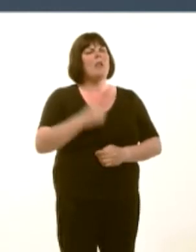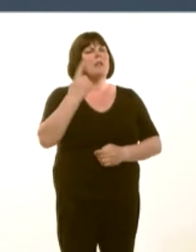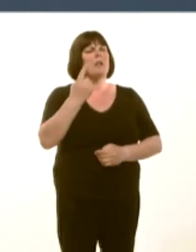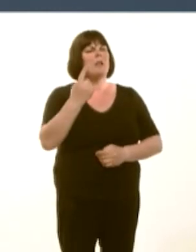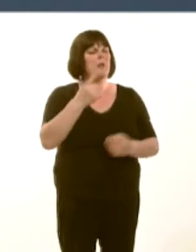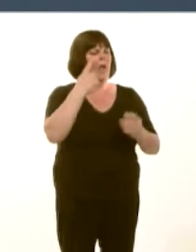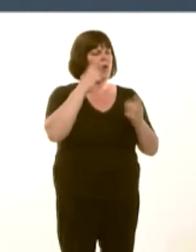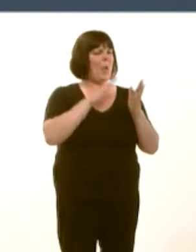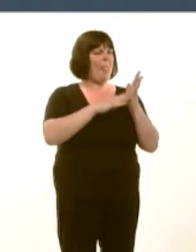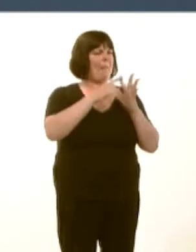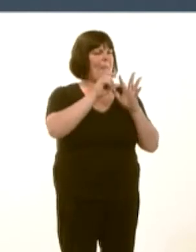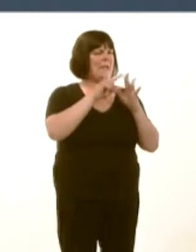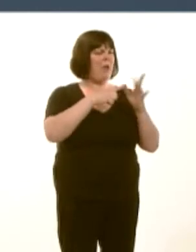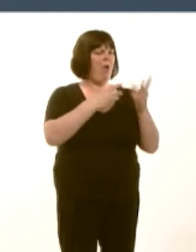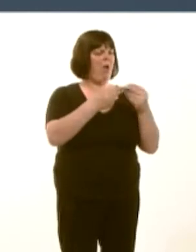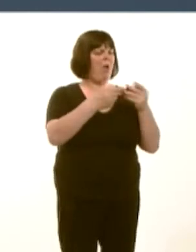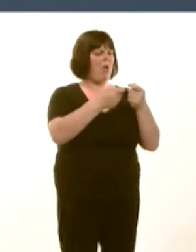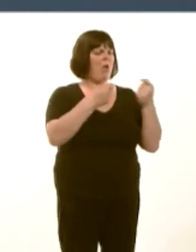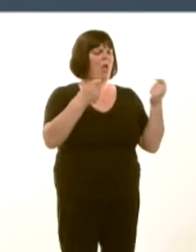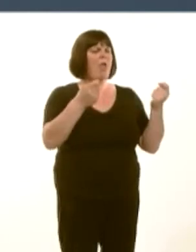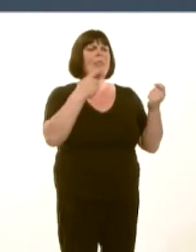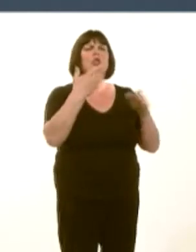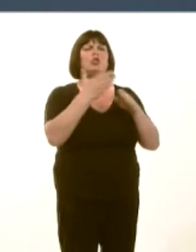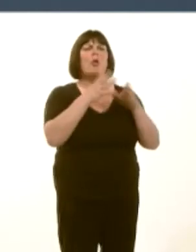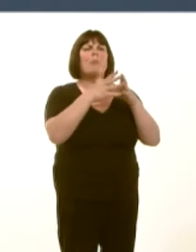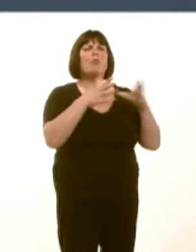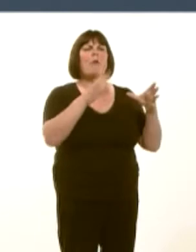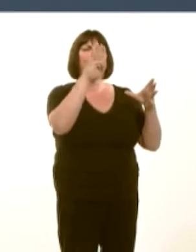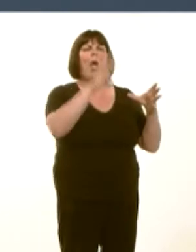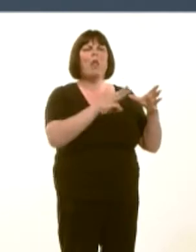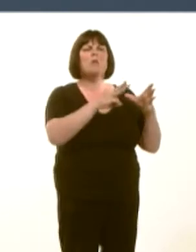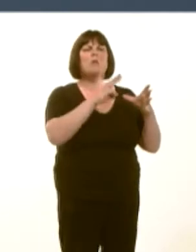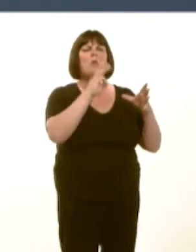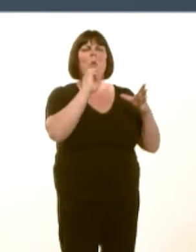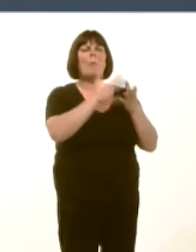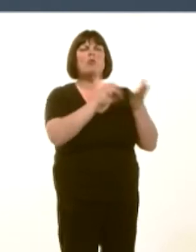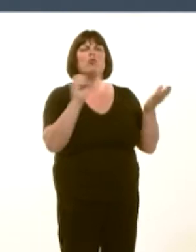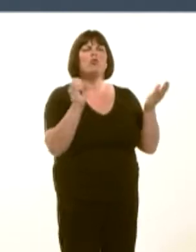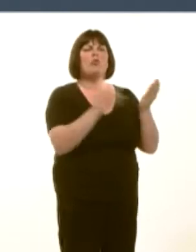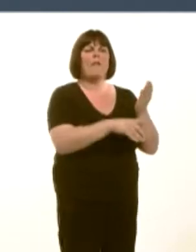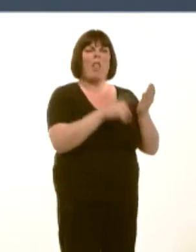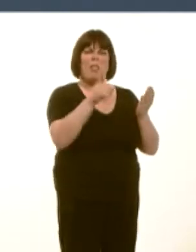the media that Jobs Growth Wales is being scrapped or shelved is both reckless and misleading?